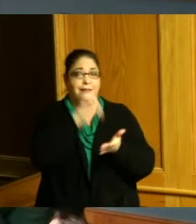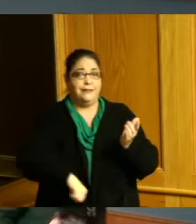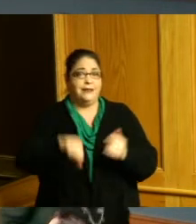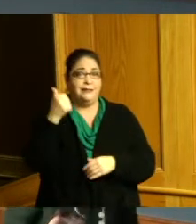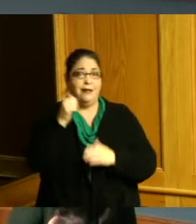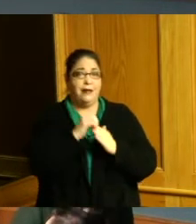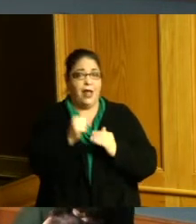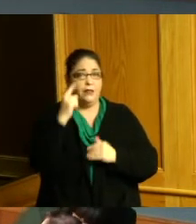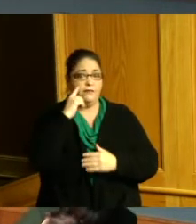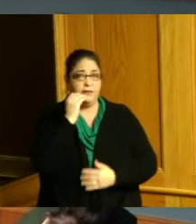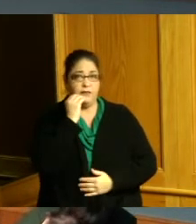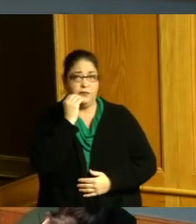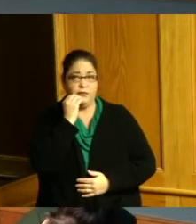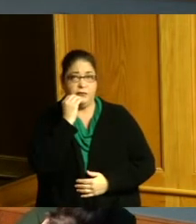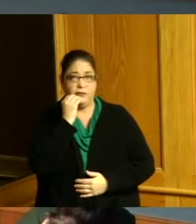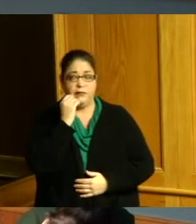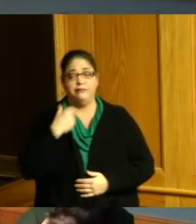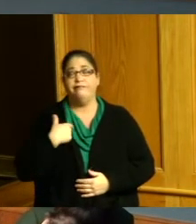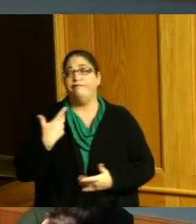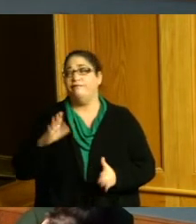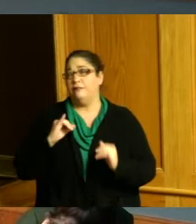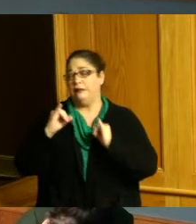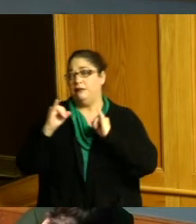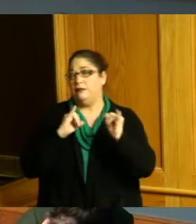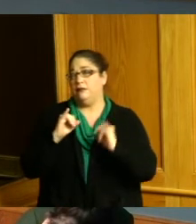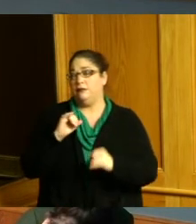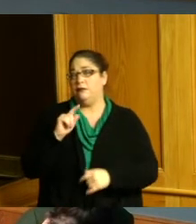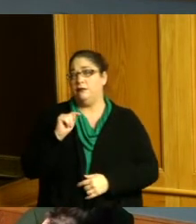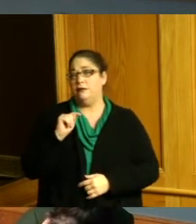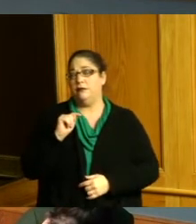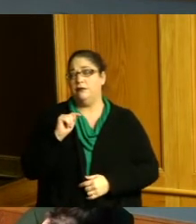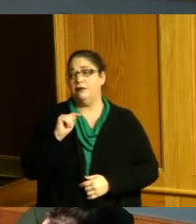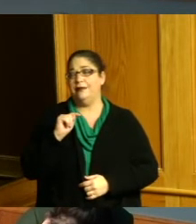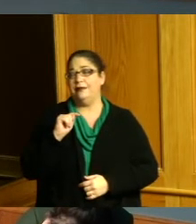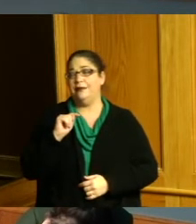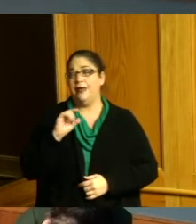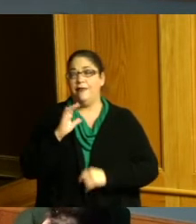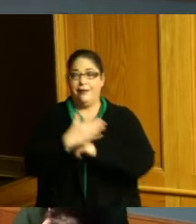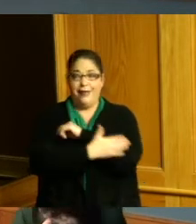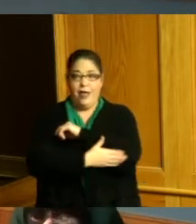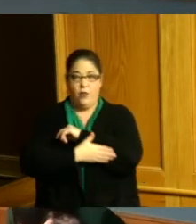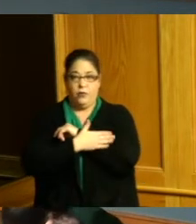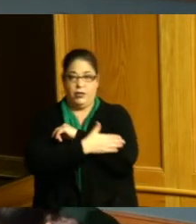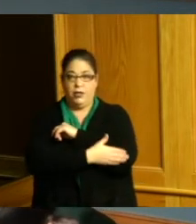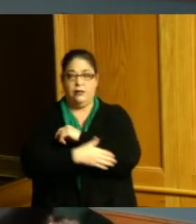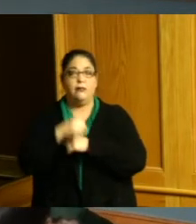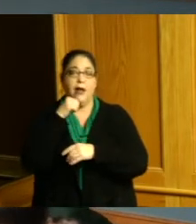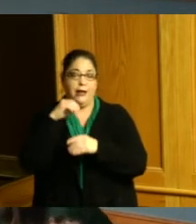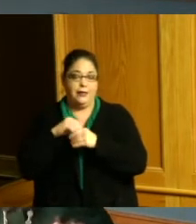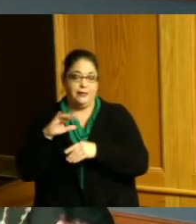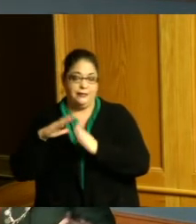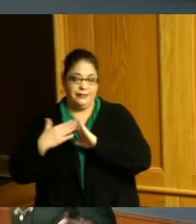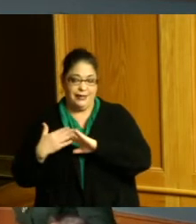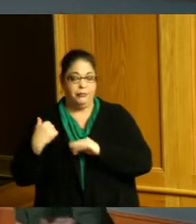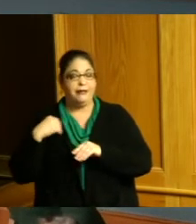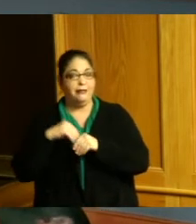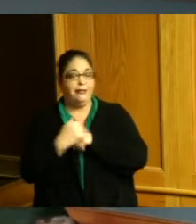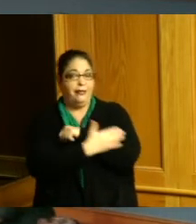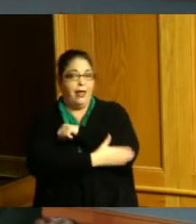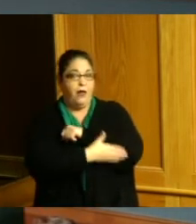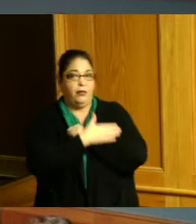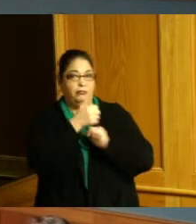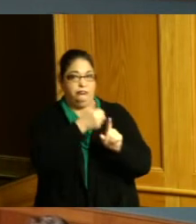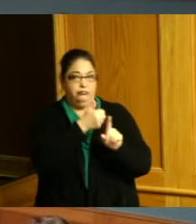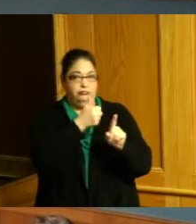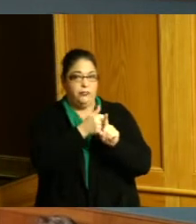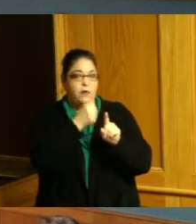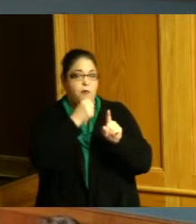I interviewed a woman in the county not the city but in the county who is on social security fixed